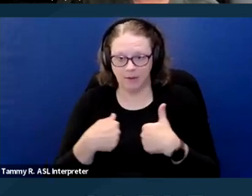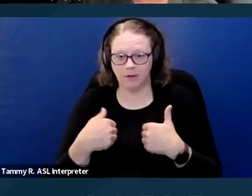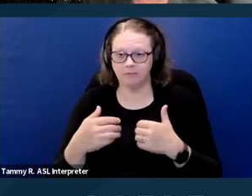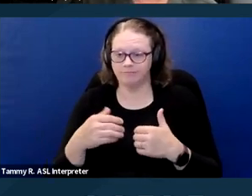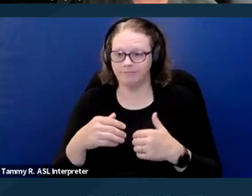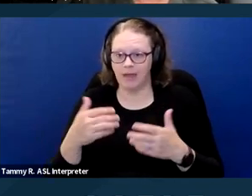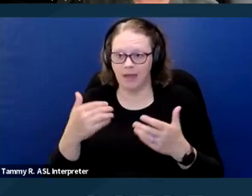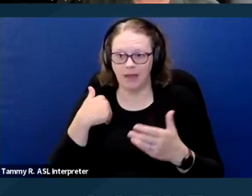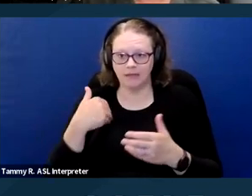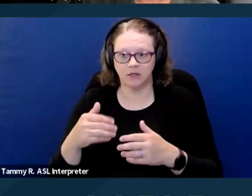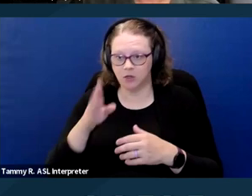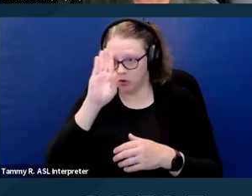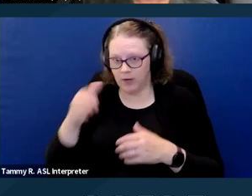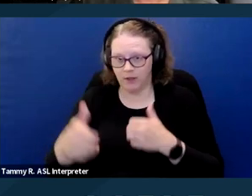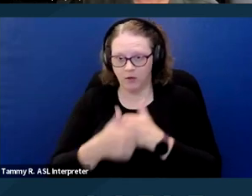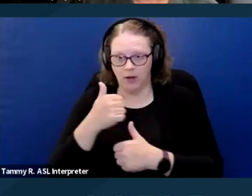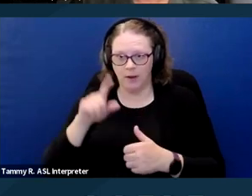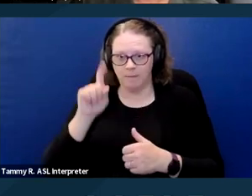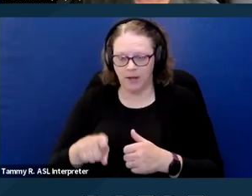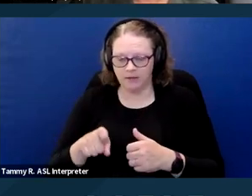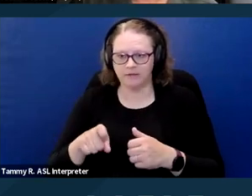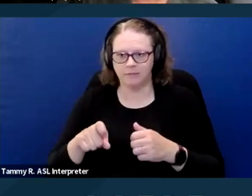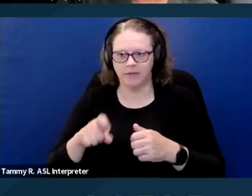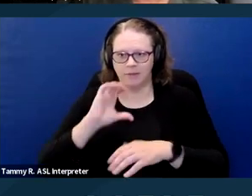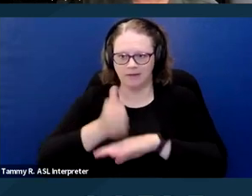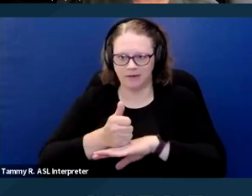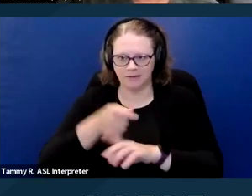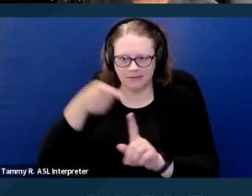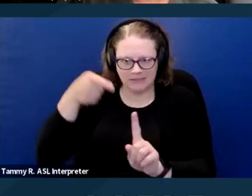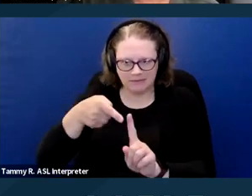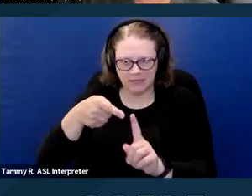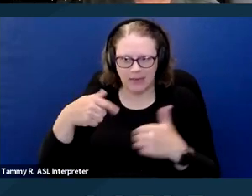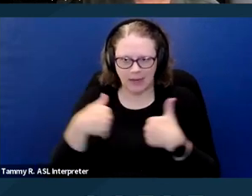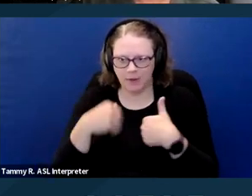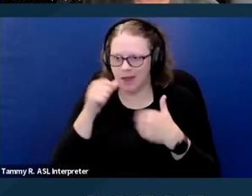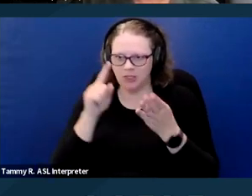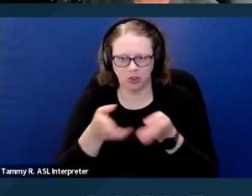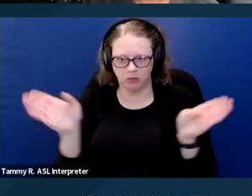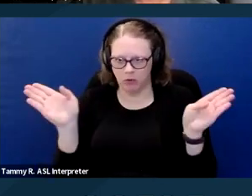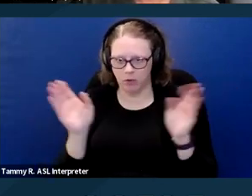on the animal in question. It also must rely on objective evidence about